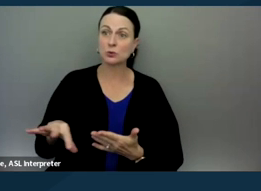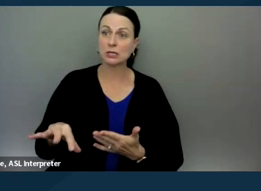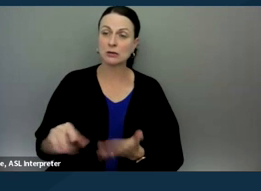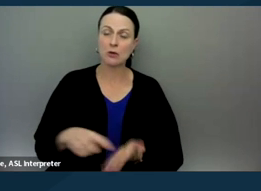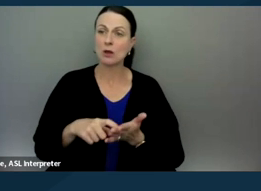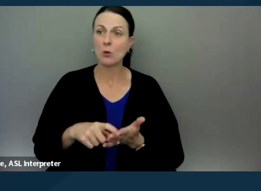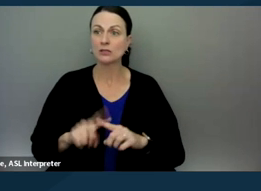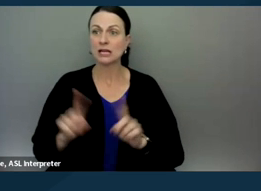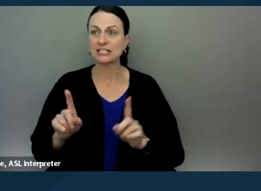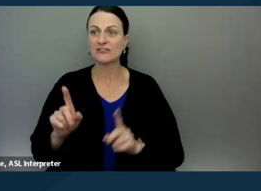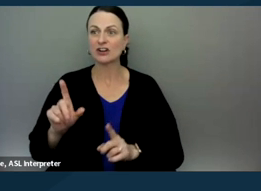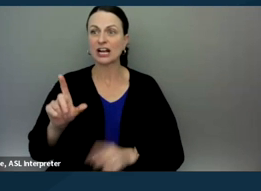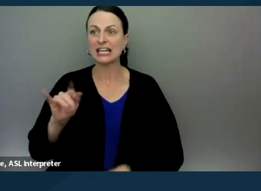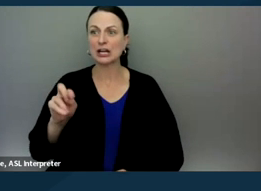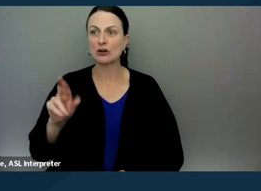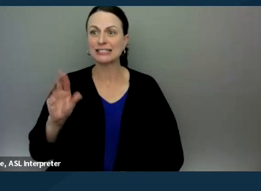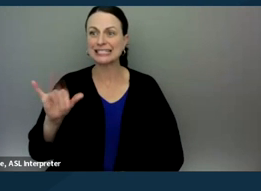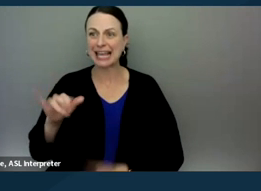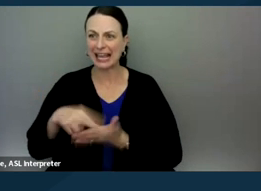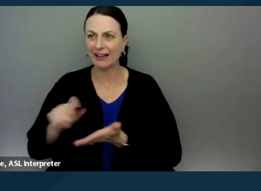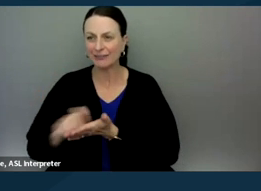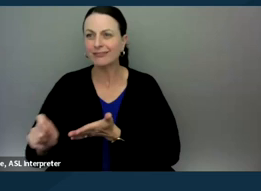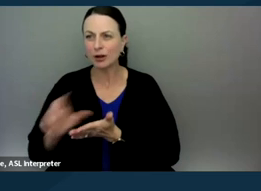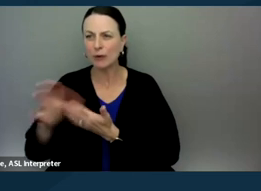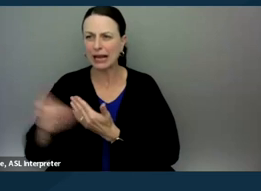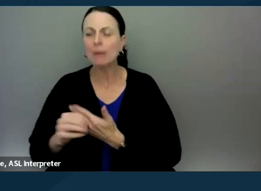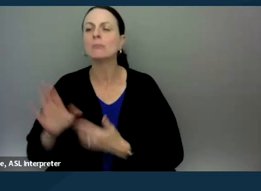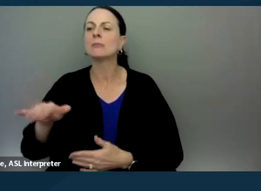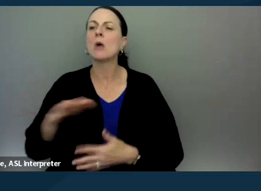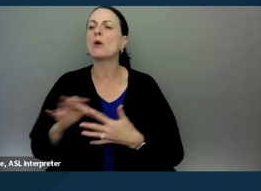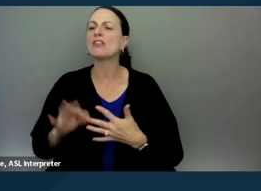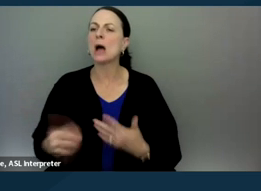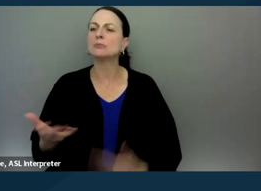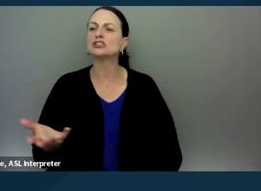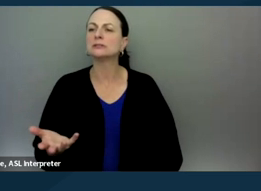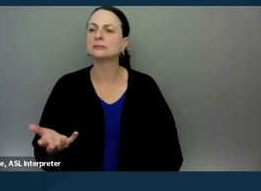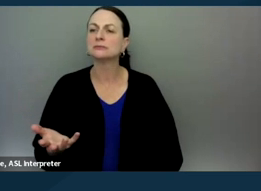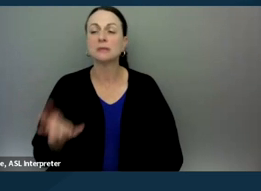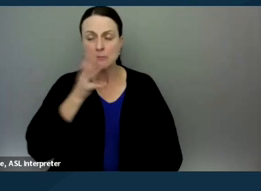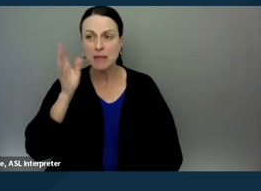a different literacy curriculum, I think it's a good way to say, okay, well what are the options here? Because a parent just needs to know